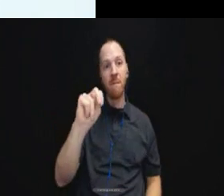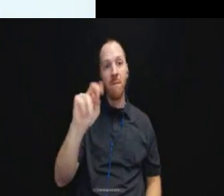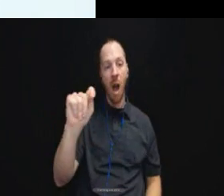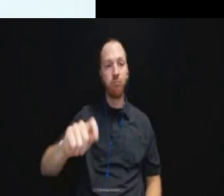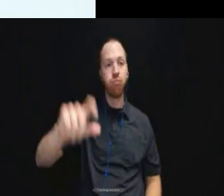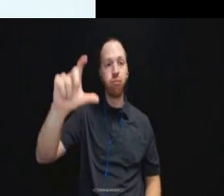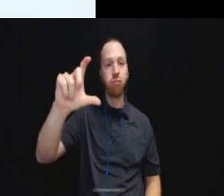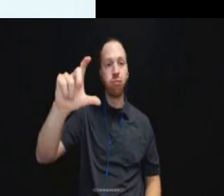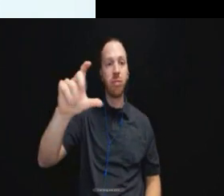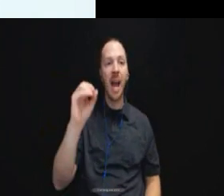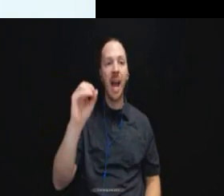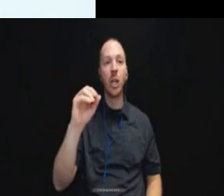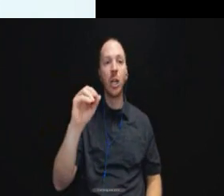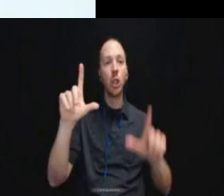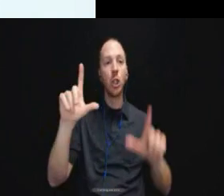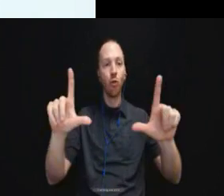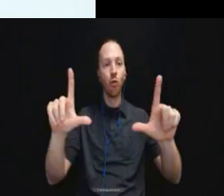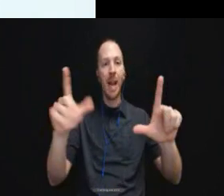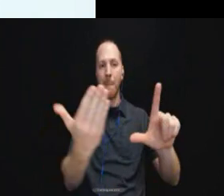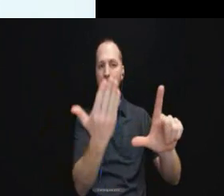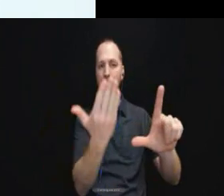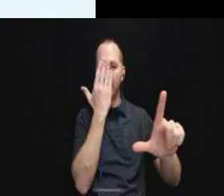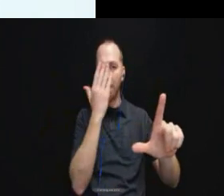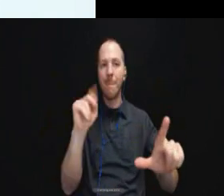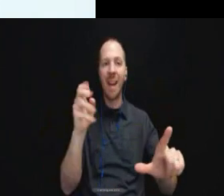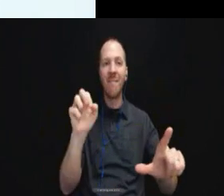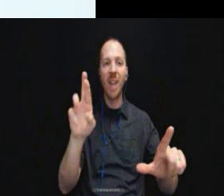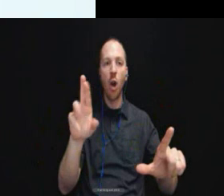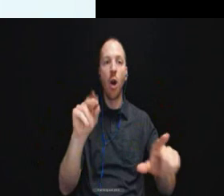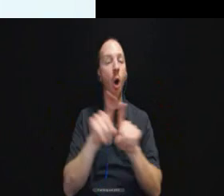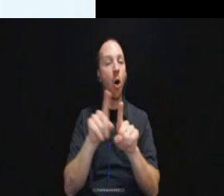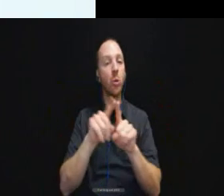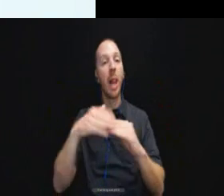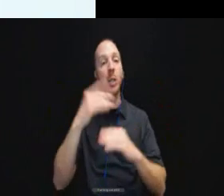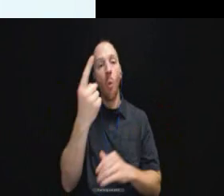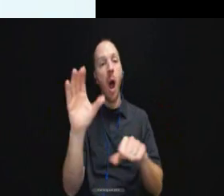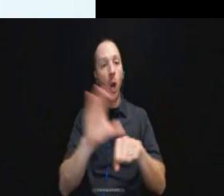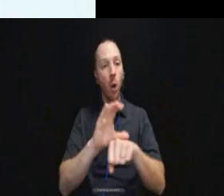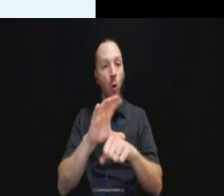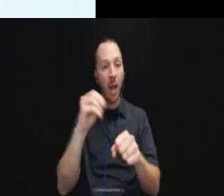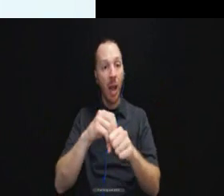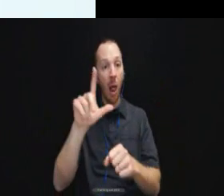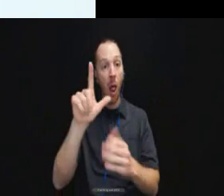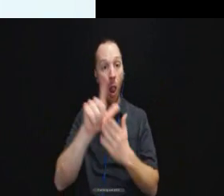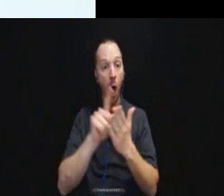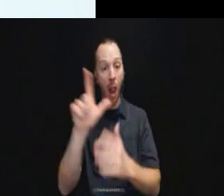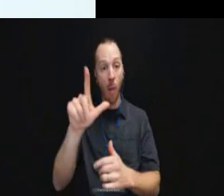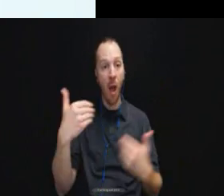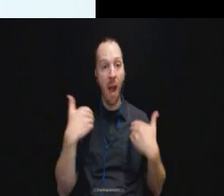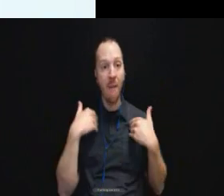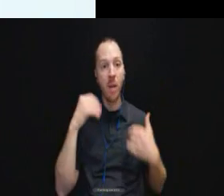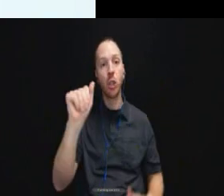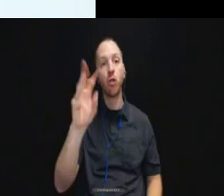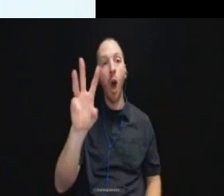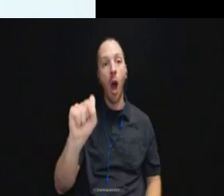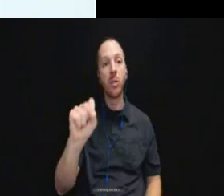and screen magnifiers. And one computer in the law library will have JAWS software and training on that software